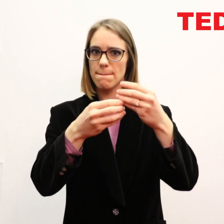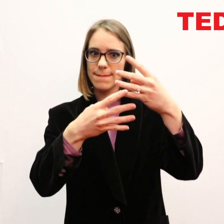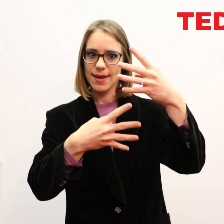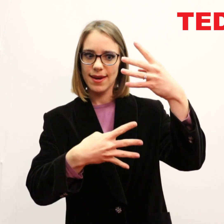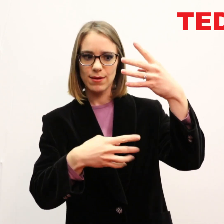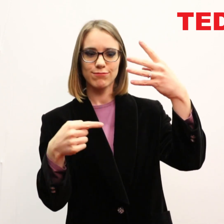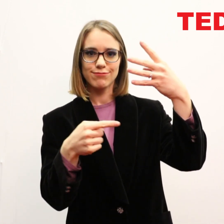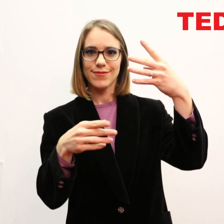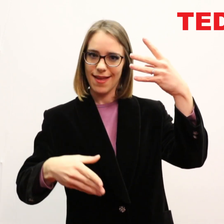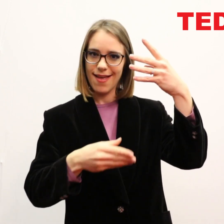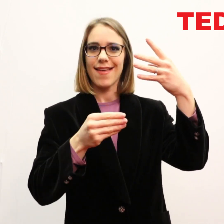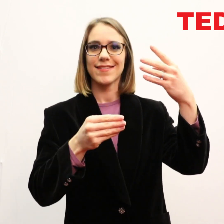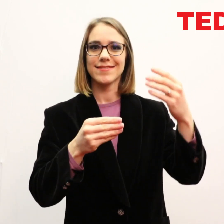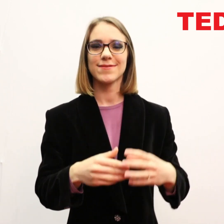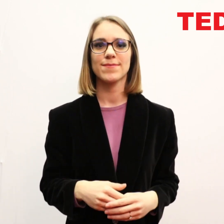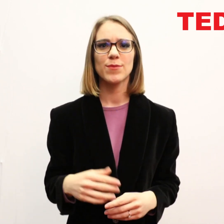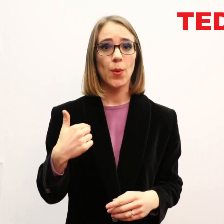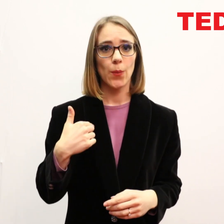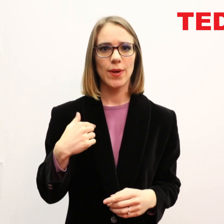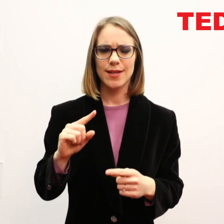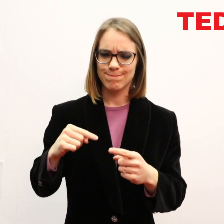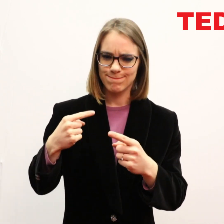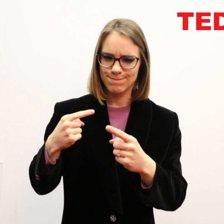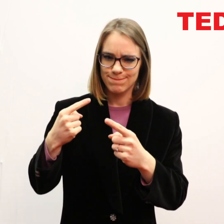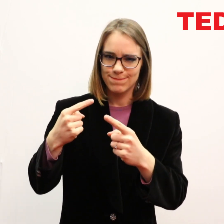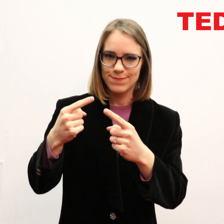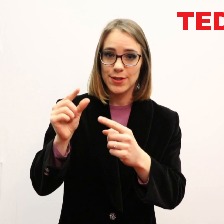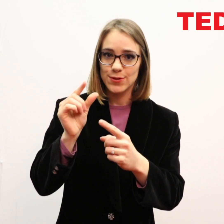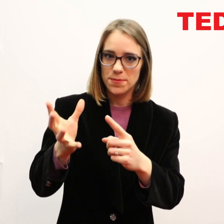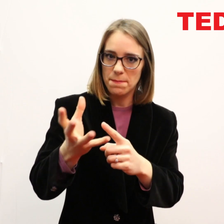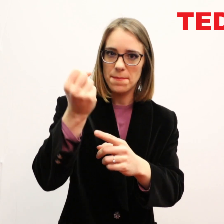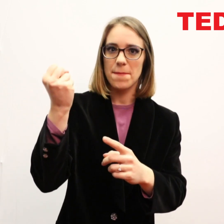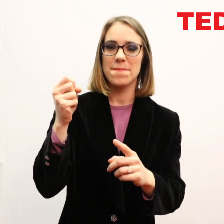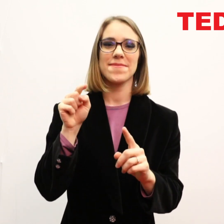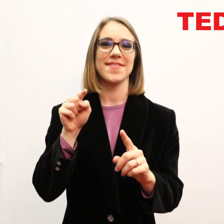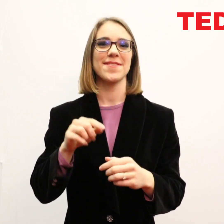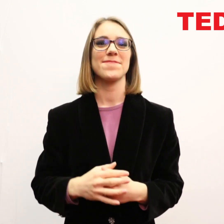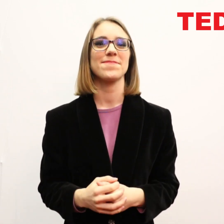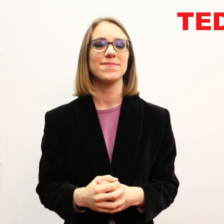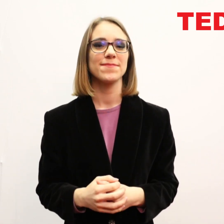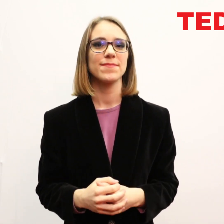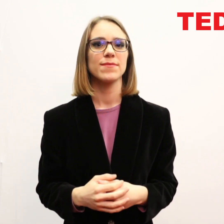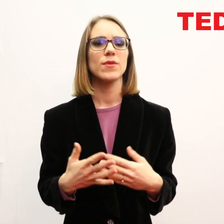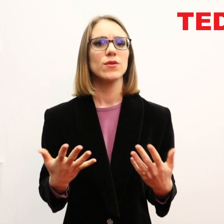and added to South Africa’s proud indigenous languages. And we are getting closer to achieving this goal.